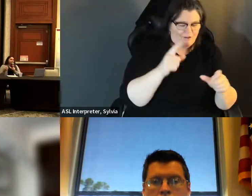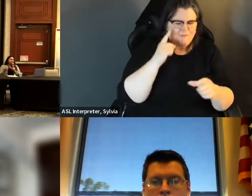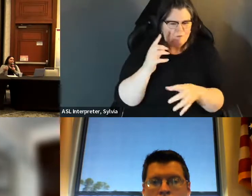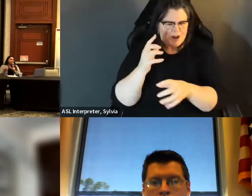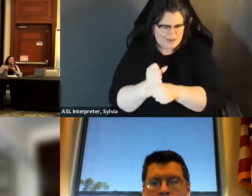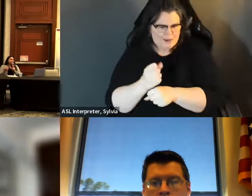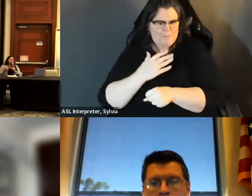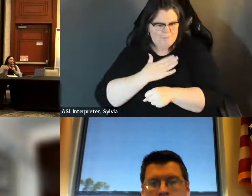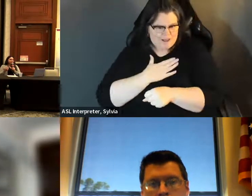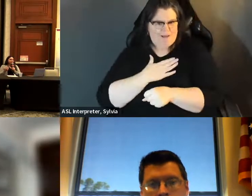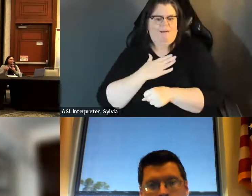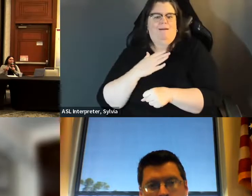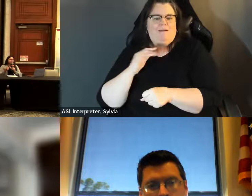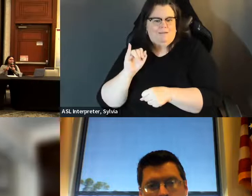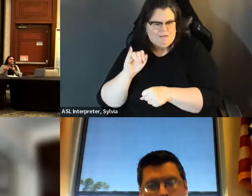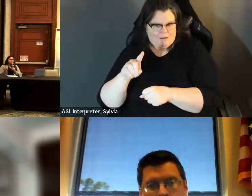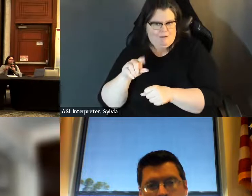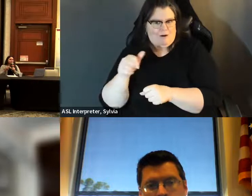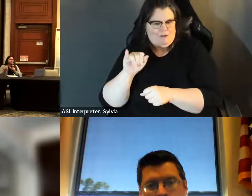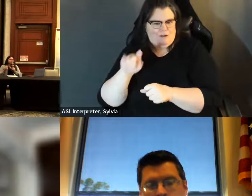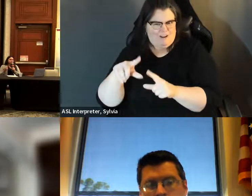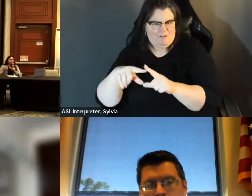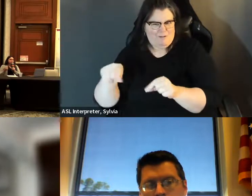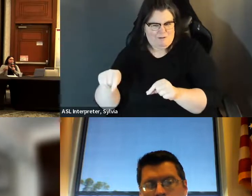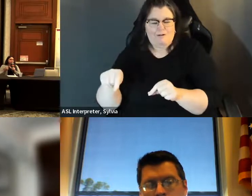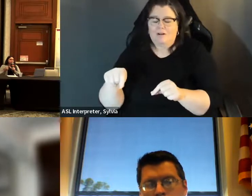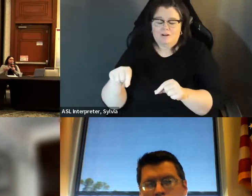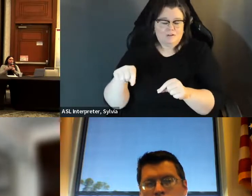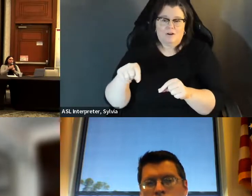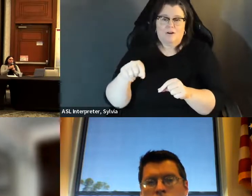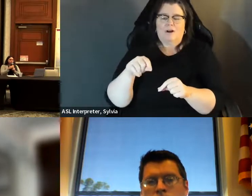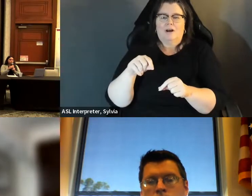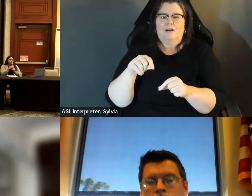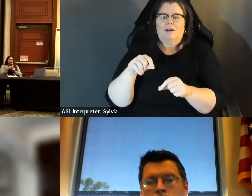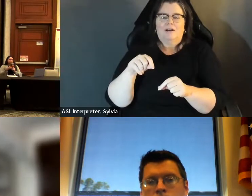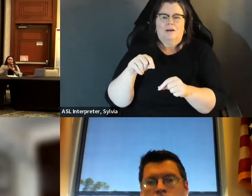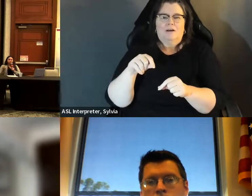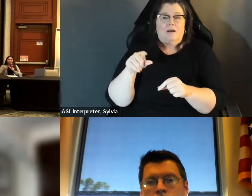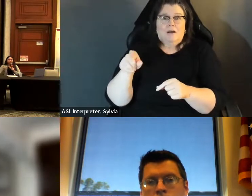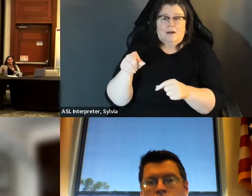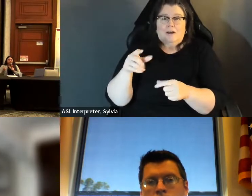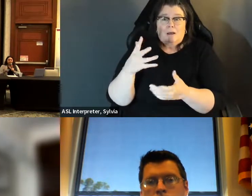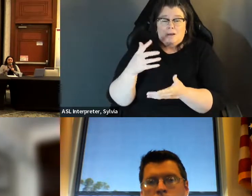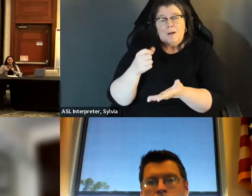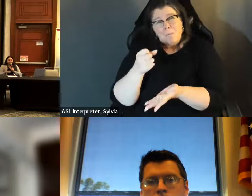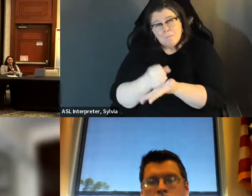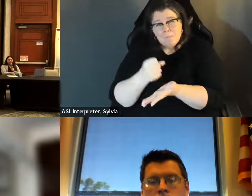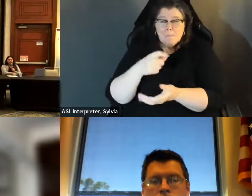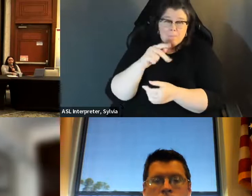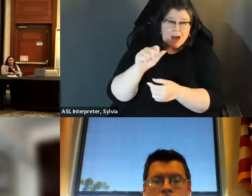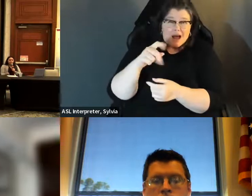needed a driver's licence to get my ID card to begin with. So, for example, I use my student Id card to vote this year, and I use my library card, which had my on it but the caveat to that is that I needed a driver's license you get get my Id card to begin with and so a lot of these are kind of things. And so a lot of these are kind of things that you can't get